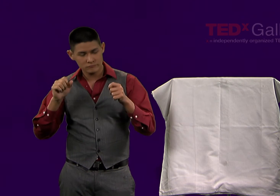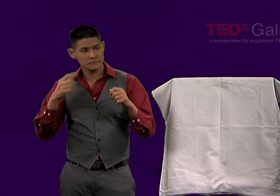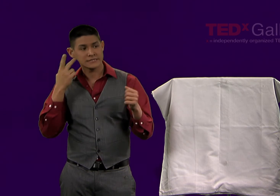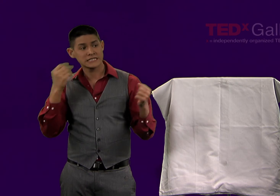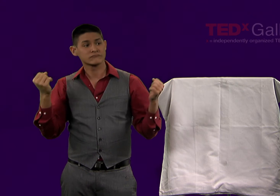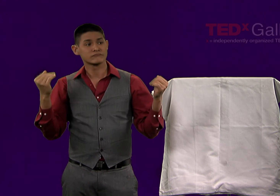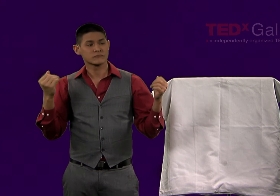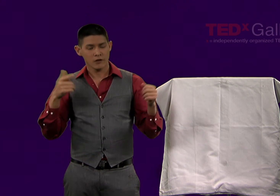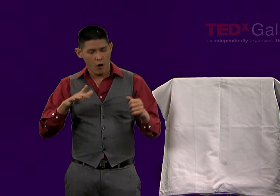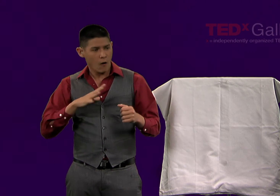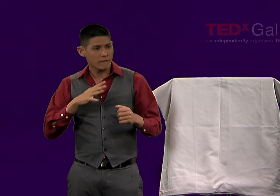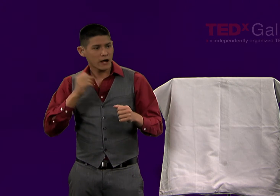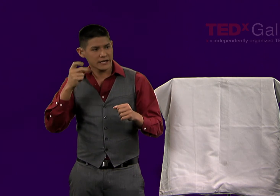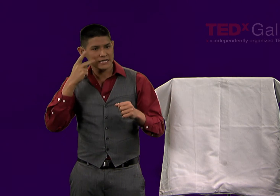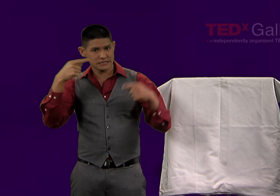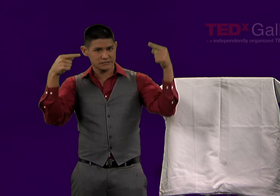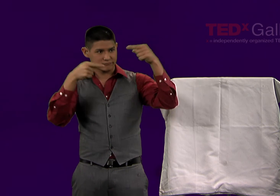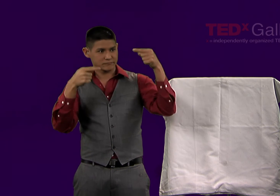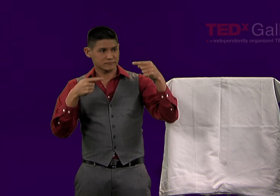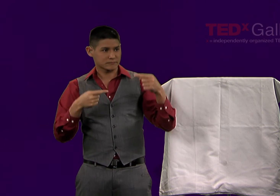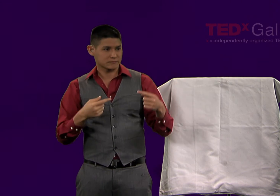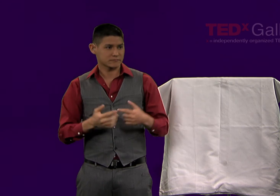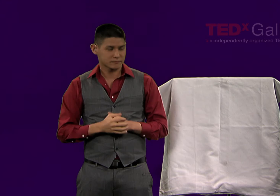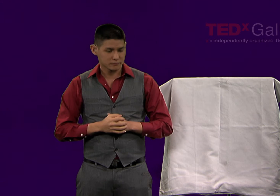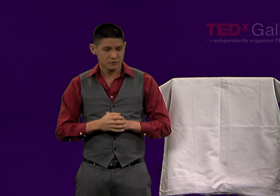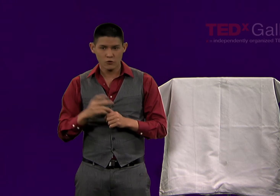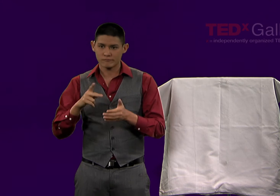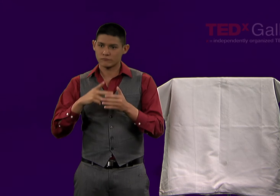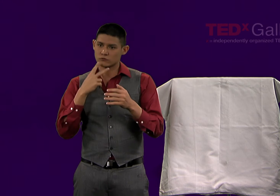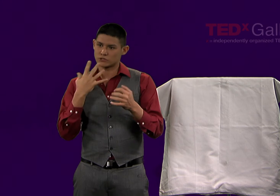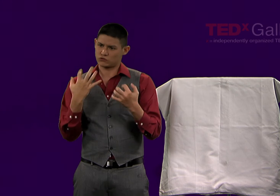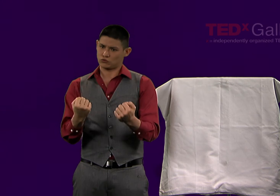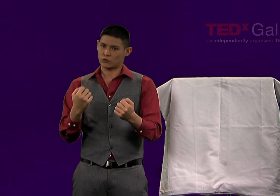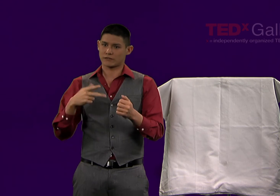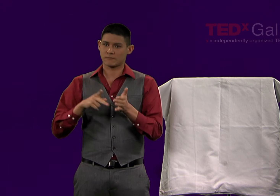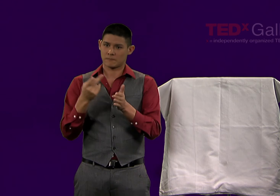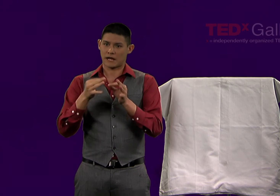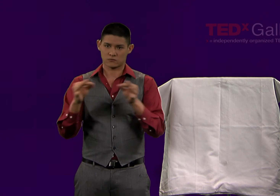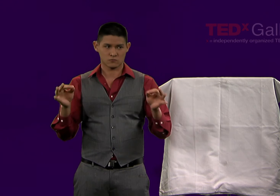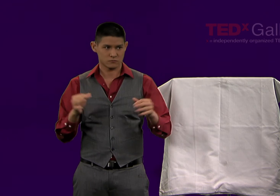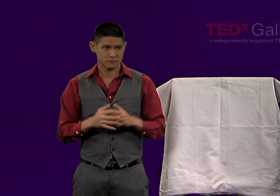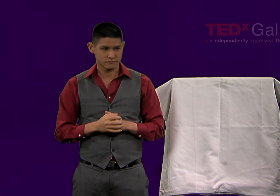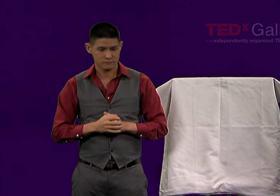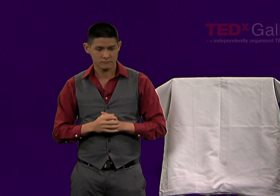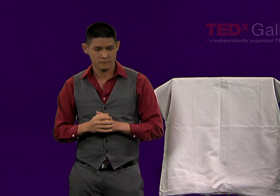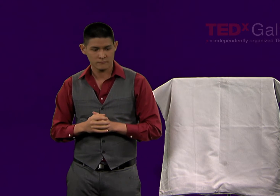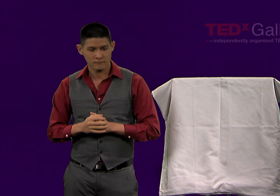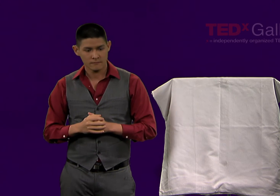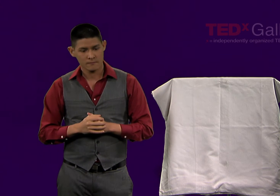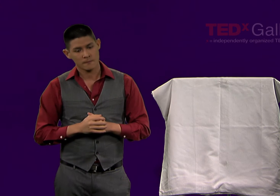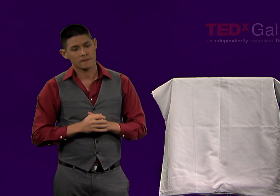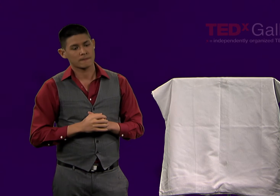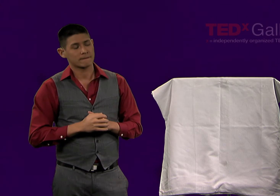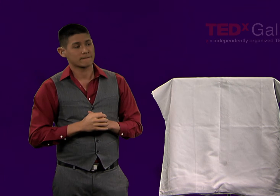that they could see alongside the written text. This presents a strong, bilingual advantage to its users.